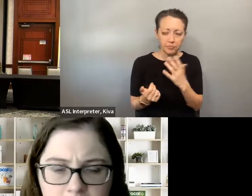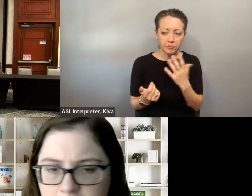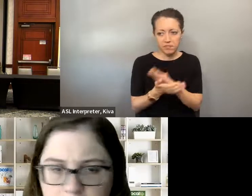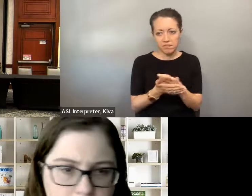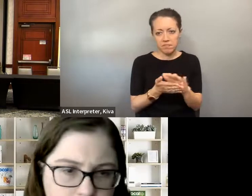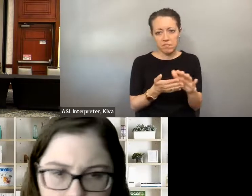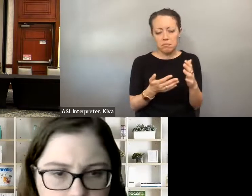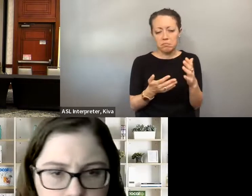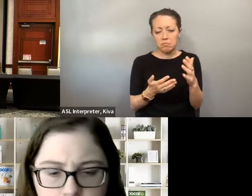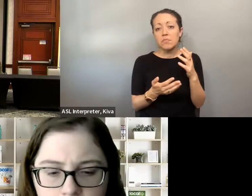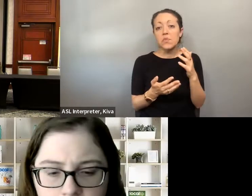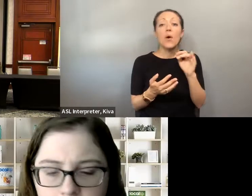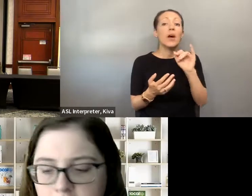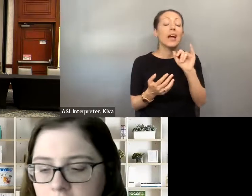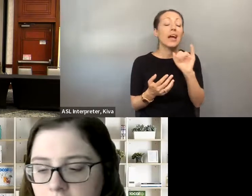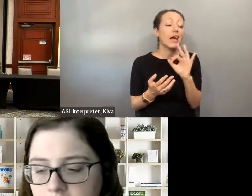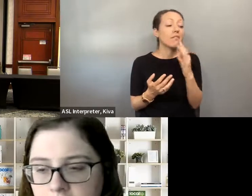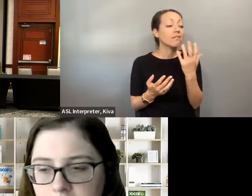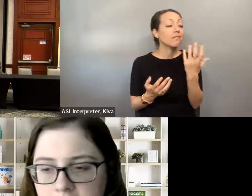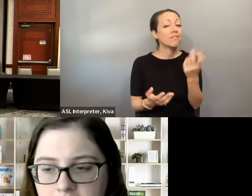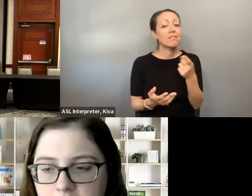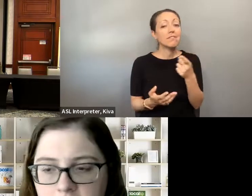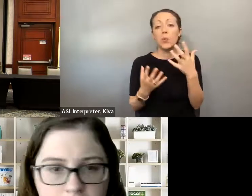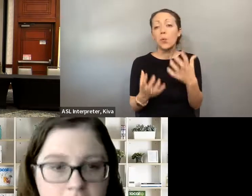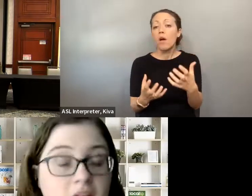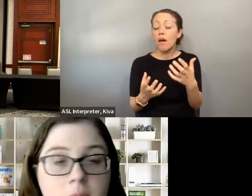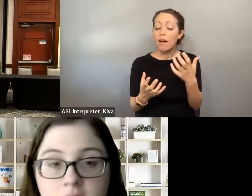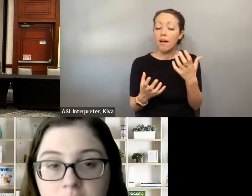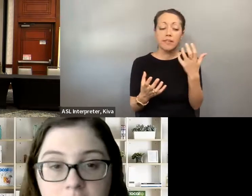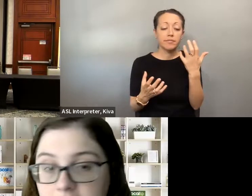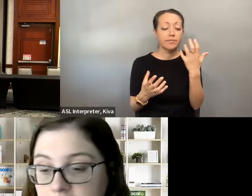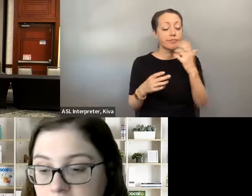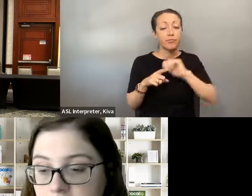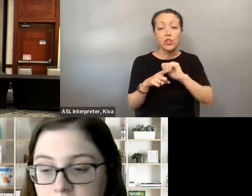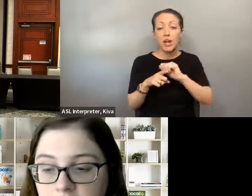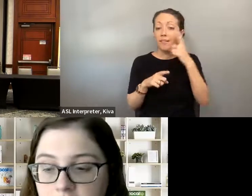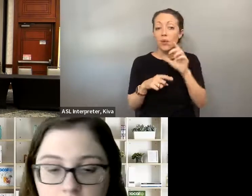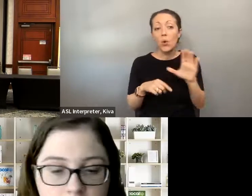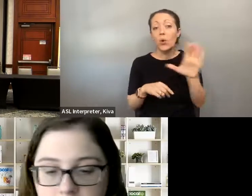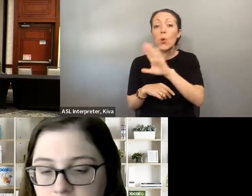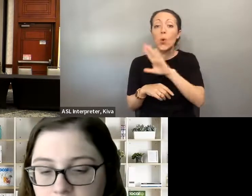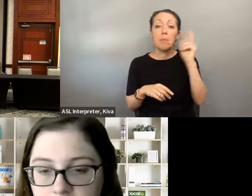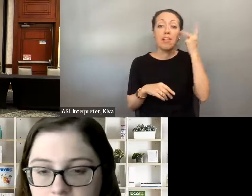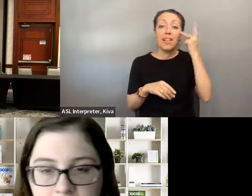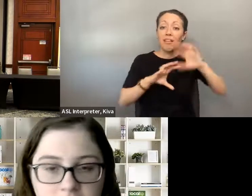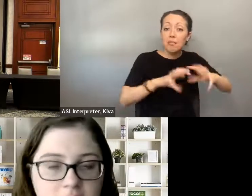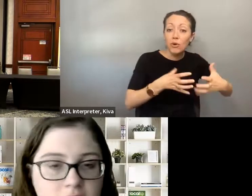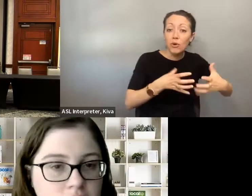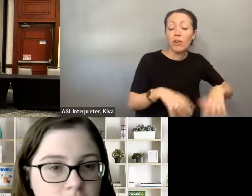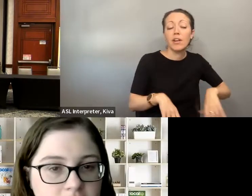I'll also put another website or another page on there. There are many other campaign trainings, as I mentioned, and they are tailored to many different things. There are many other campaign trainings as I mentioned and they are tailored to many different things. It can be a